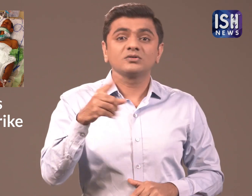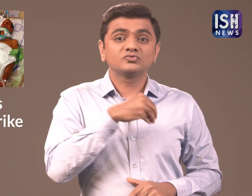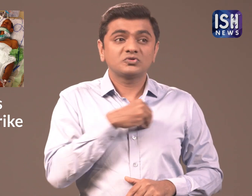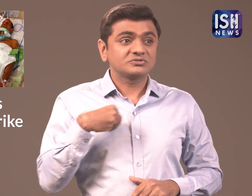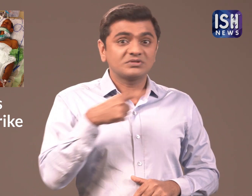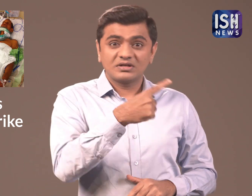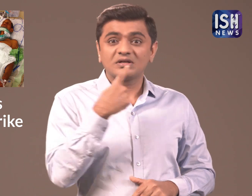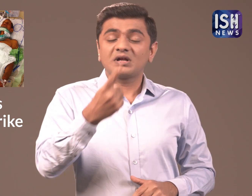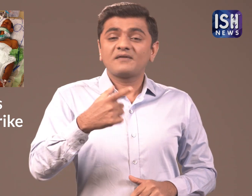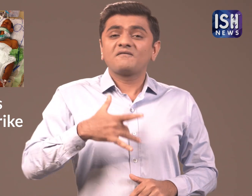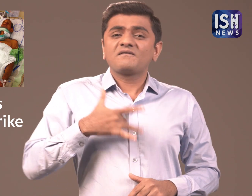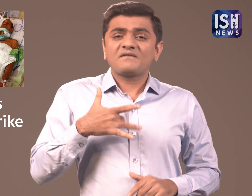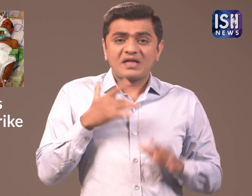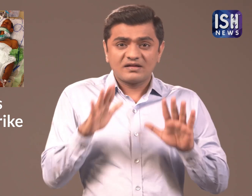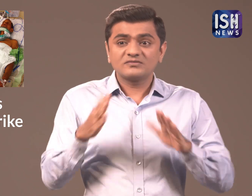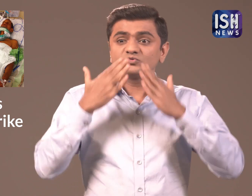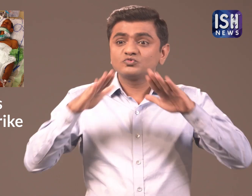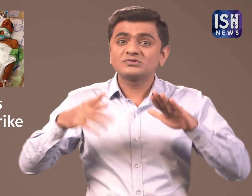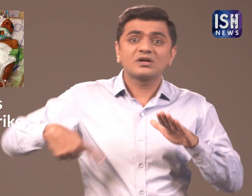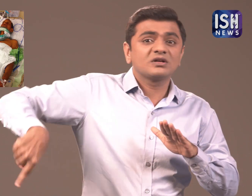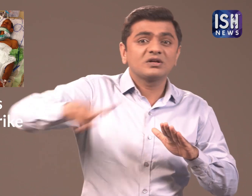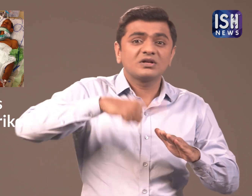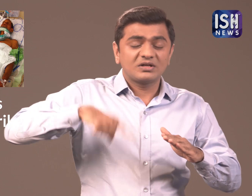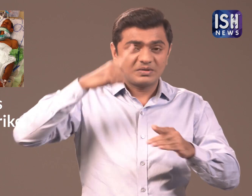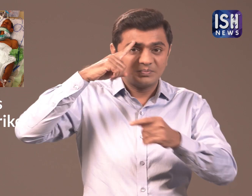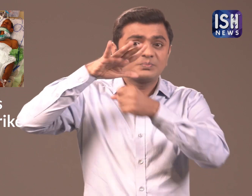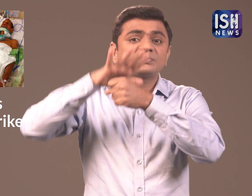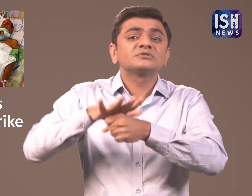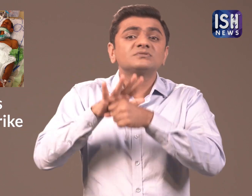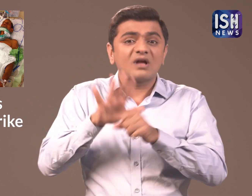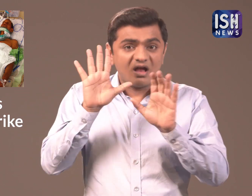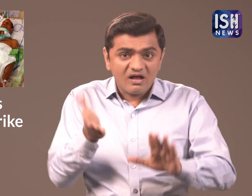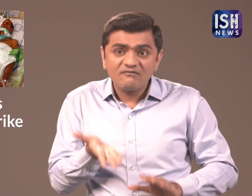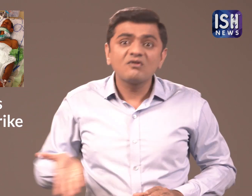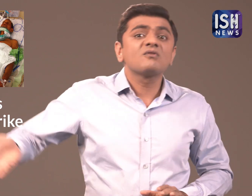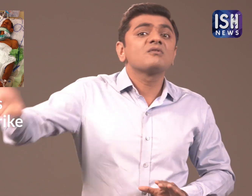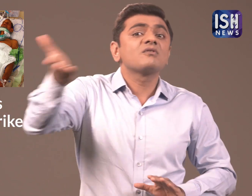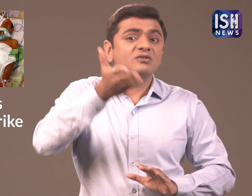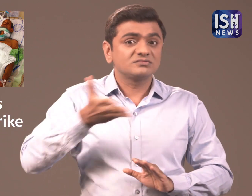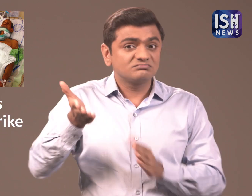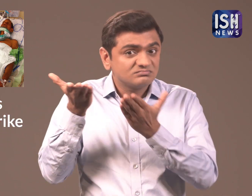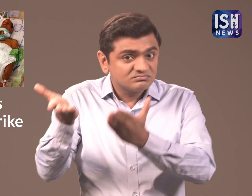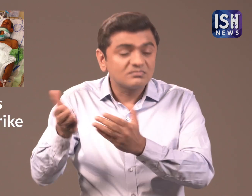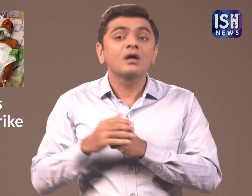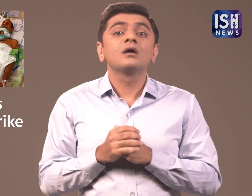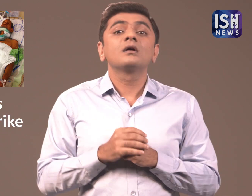Doctors feel this puts a lot of pressure on students.